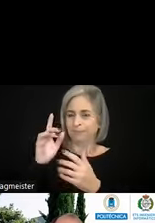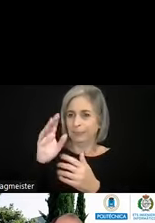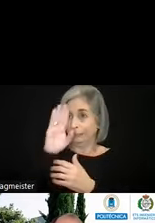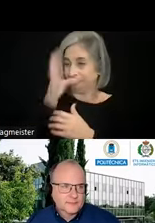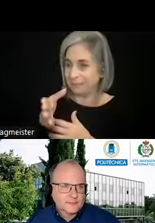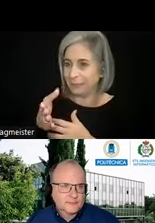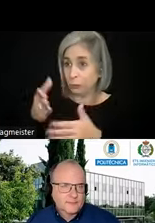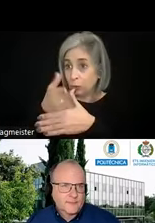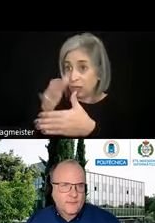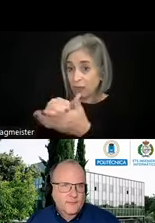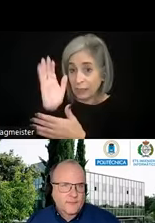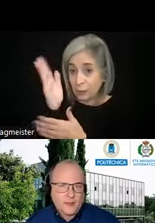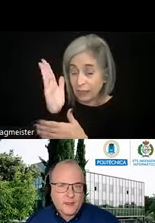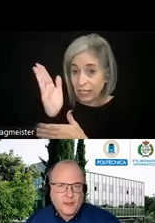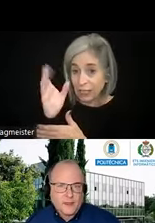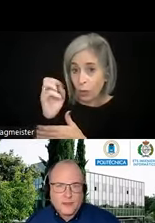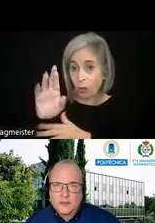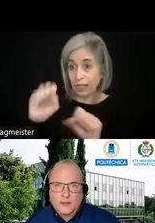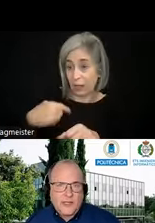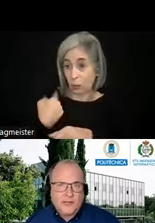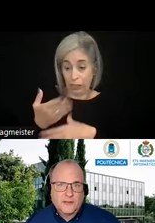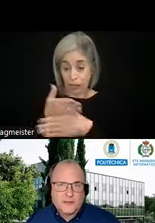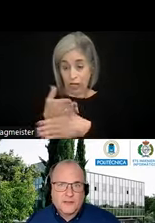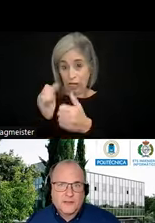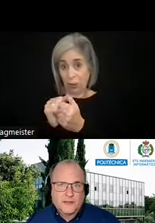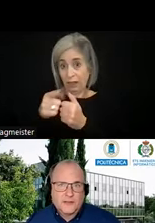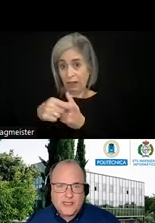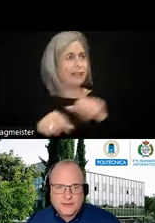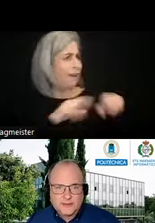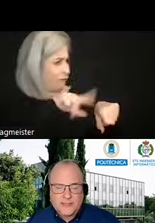presentation or may we share the presentation. >> LOÏC MARTINEZ NORMAND: You can, of course, yes.